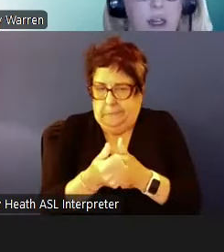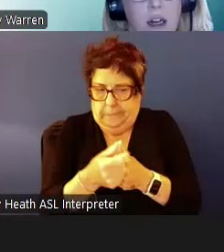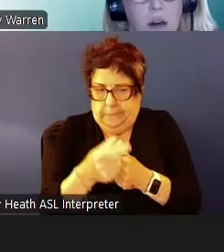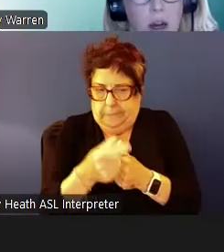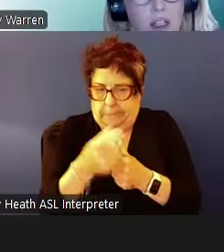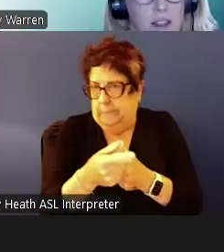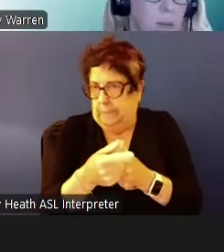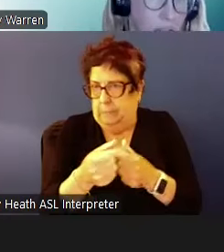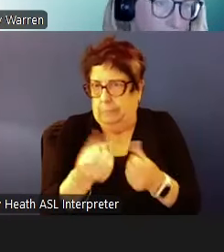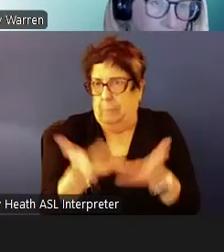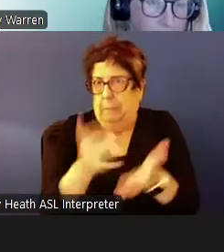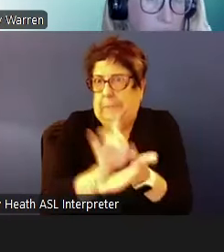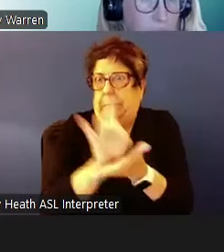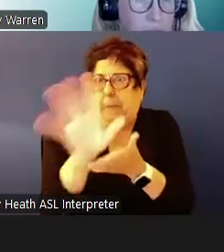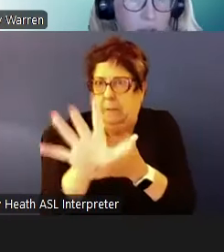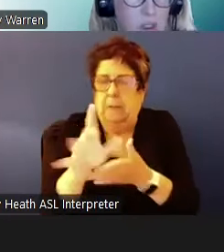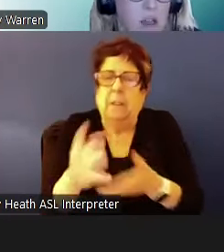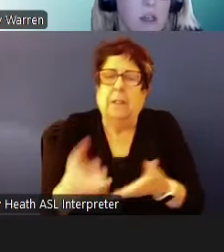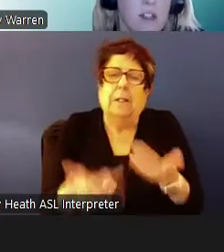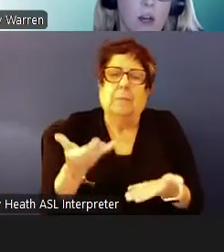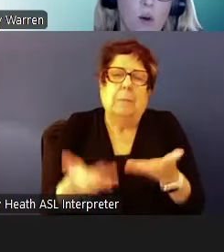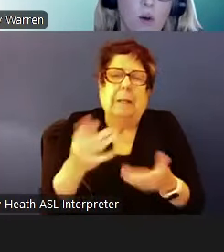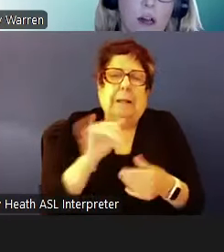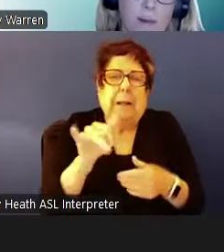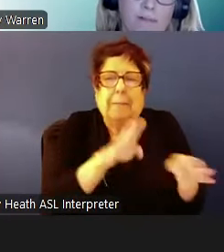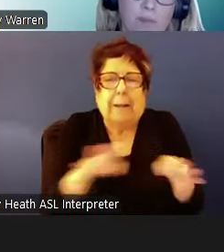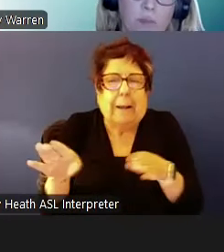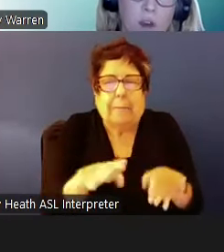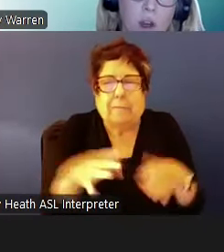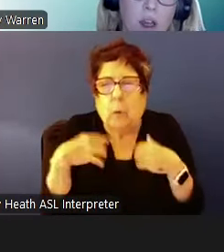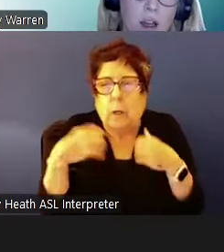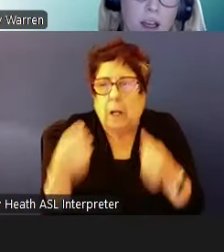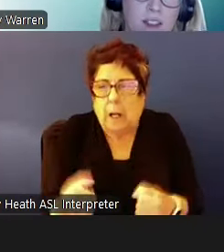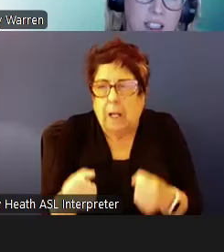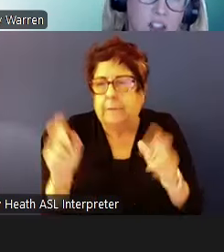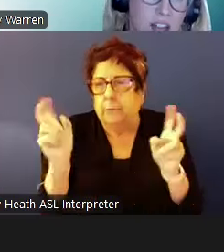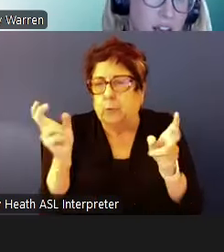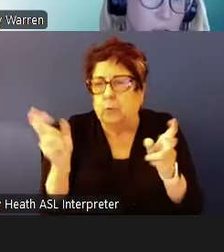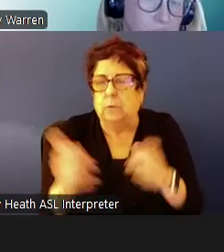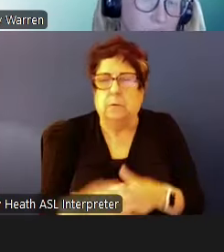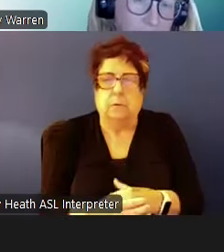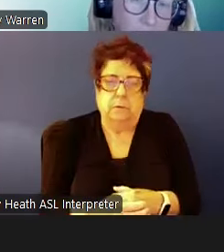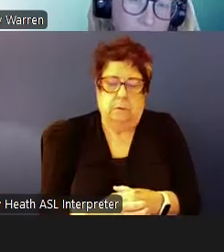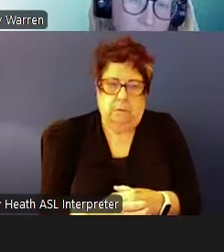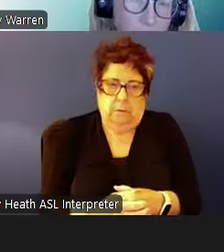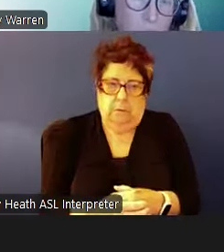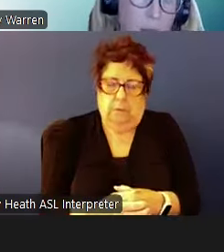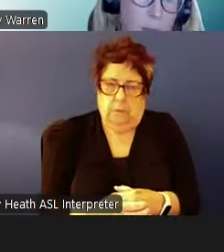hear about behavioral health issues. Since there is not that built-in case management component,